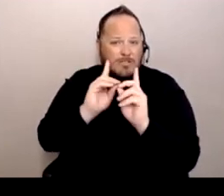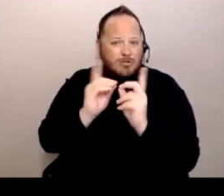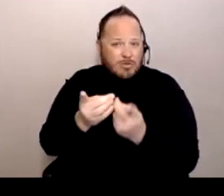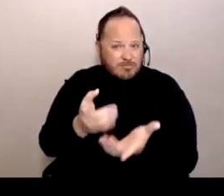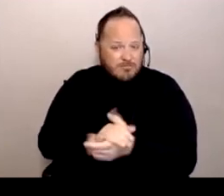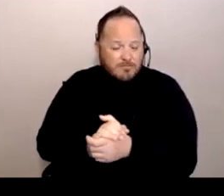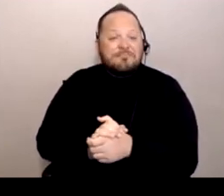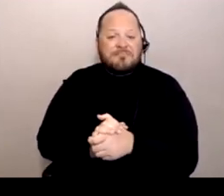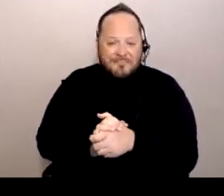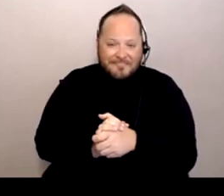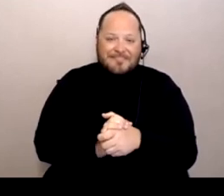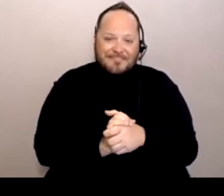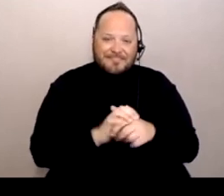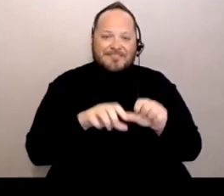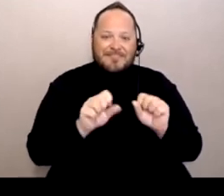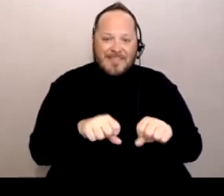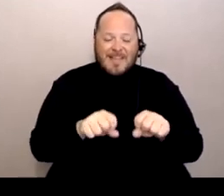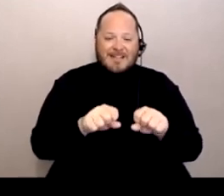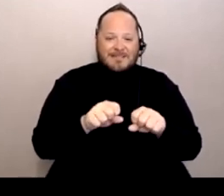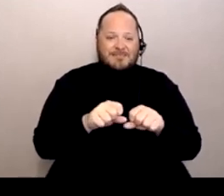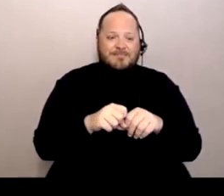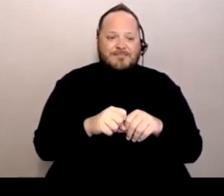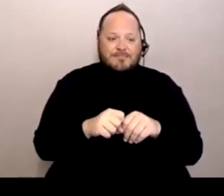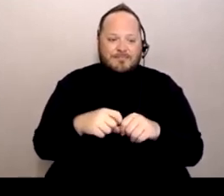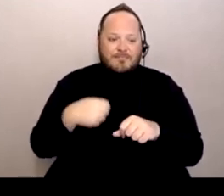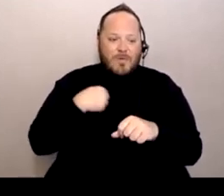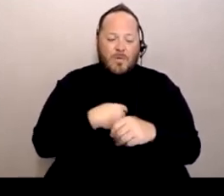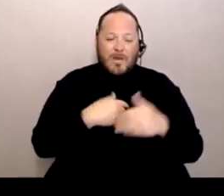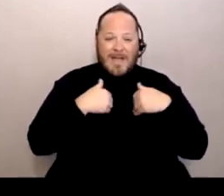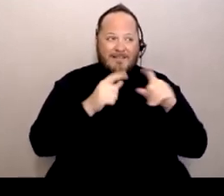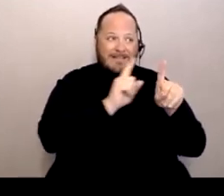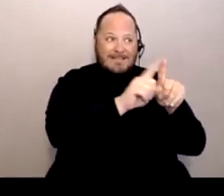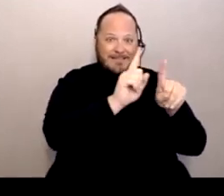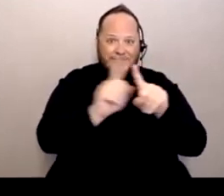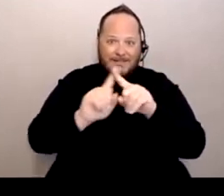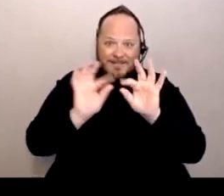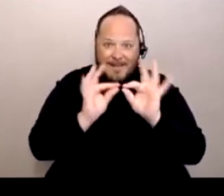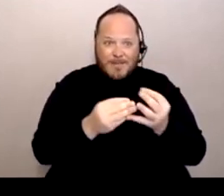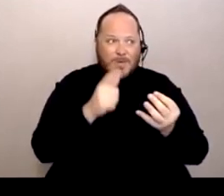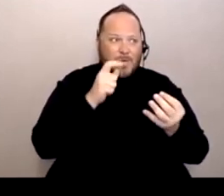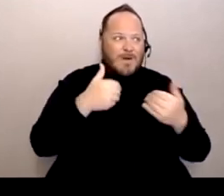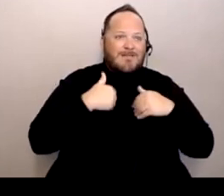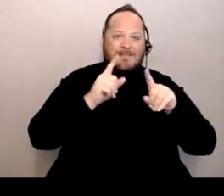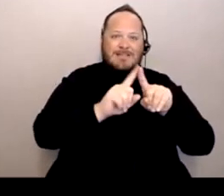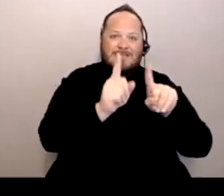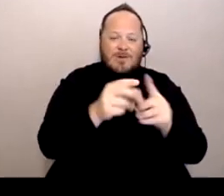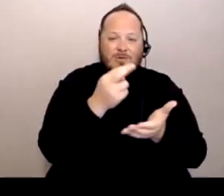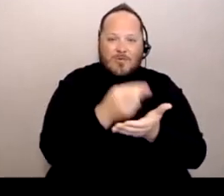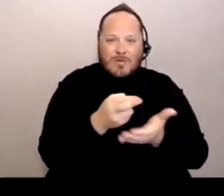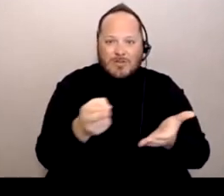[Ligia] Yeah, again, you know, because we have different families with different resources and different realities